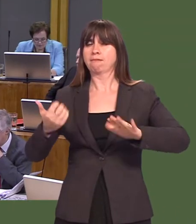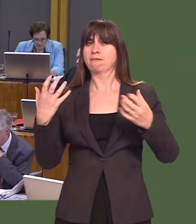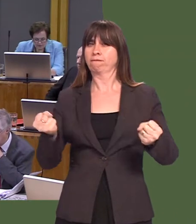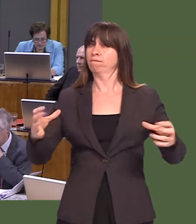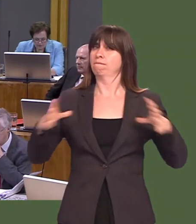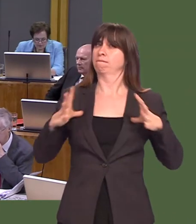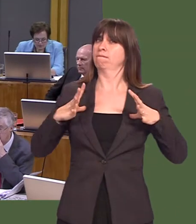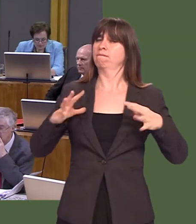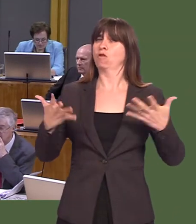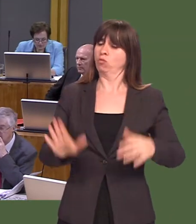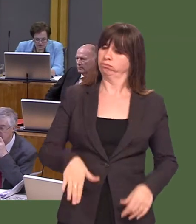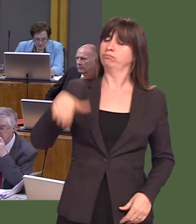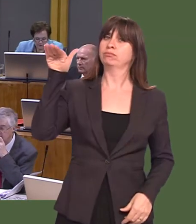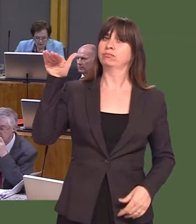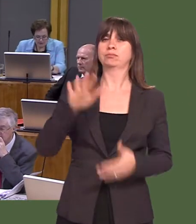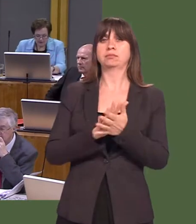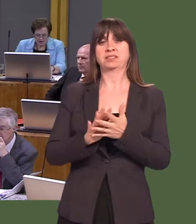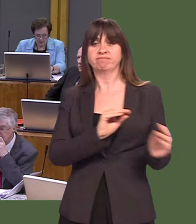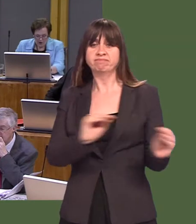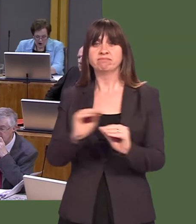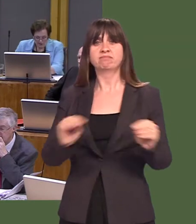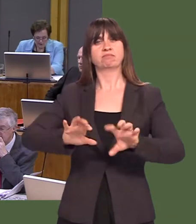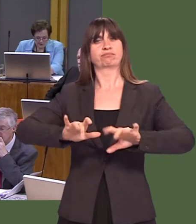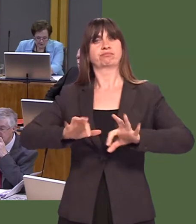for the future by developing coding skills in our young people.